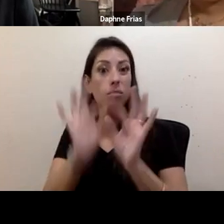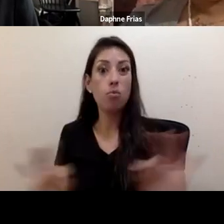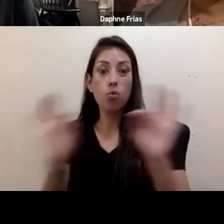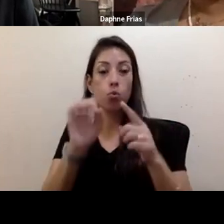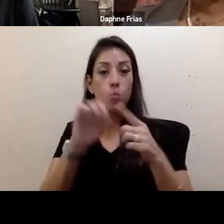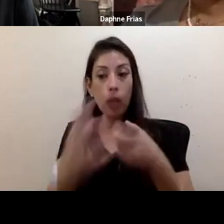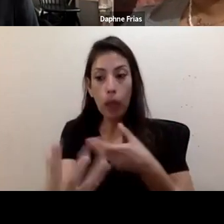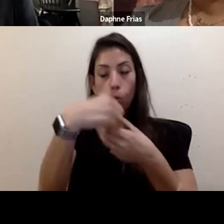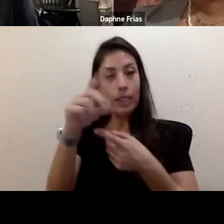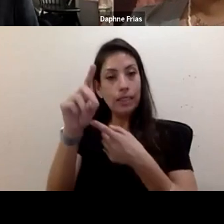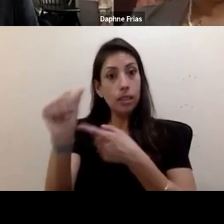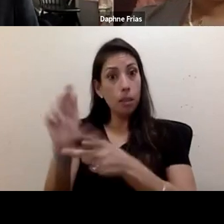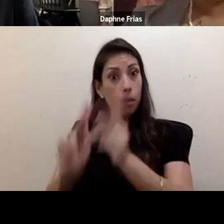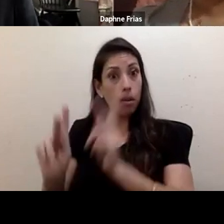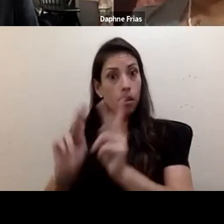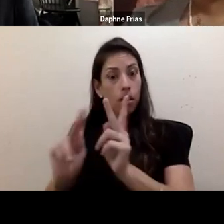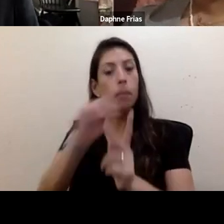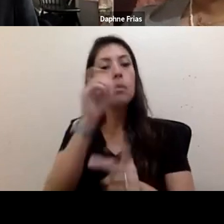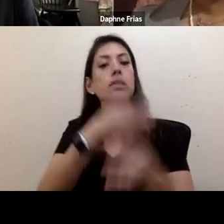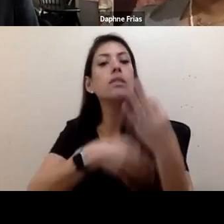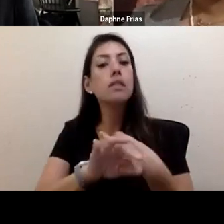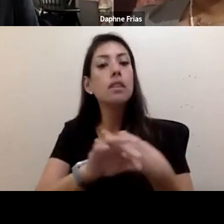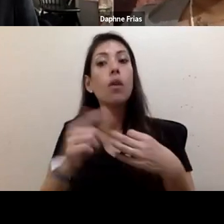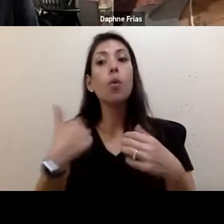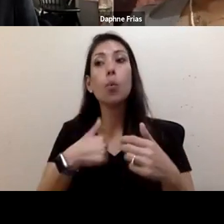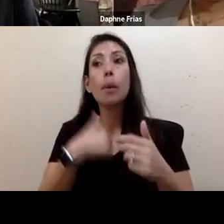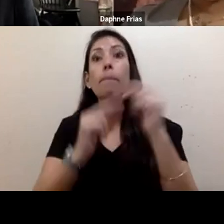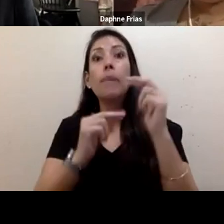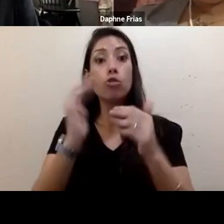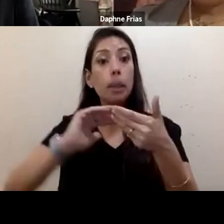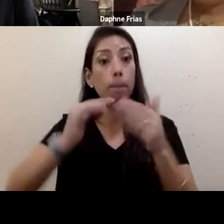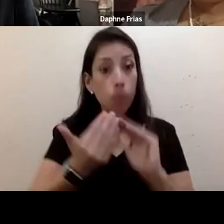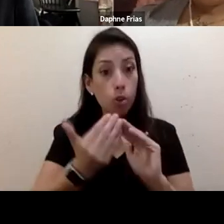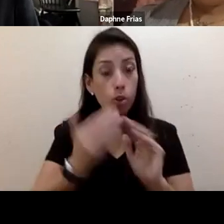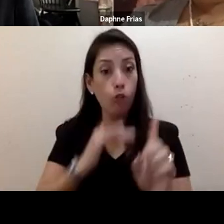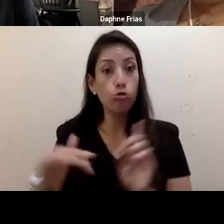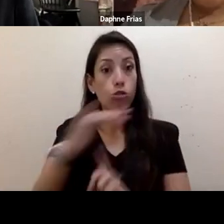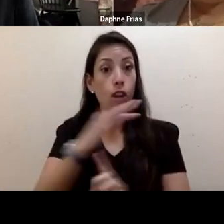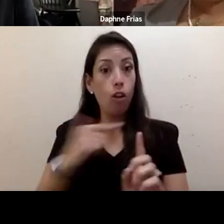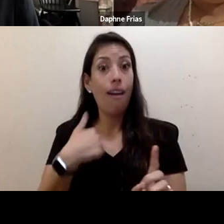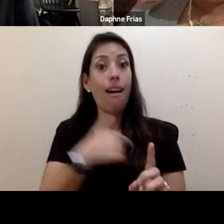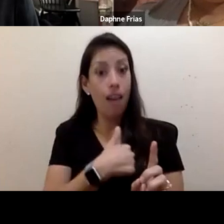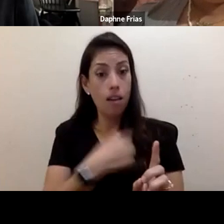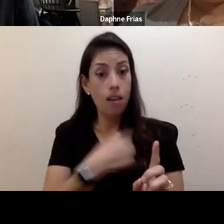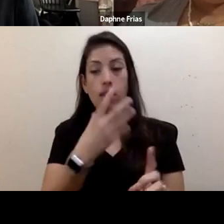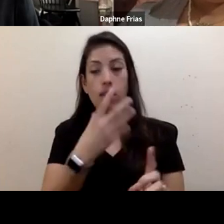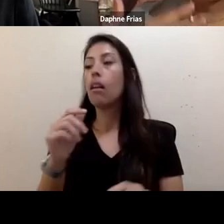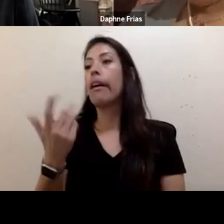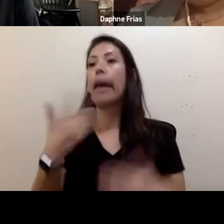instead of building communities and building infrastructure around us, and having able-bodied individuals say,